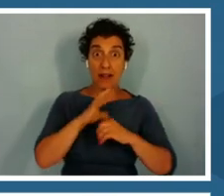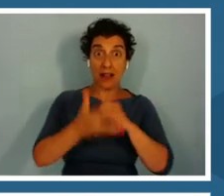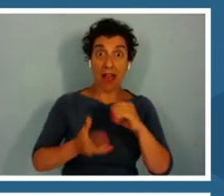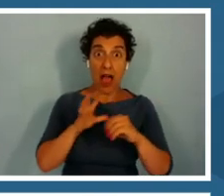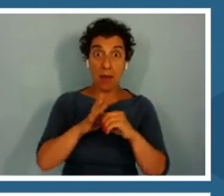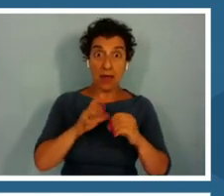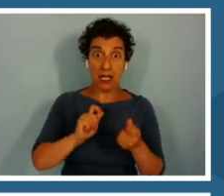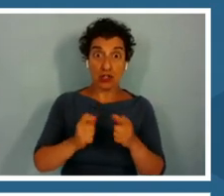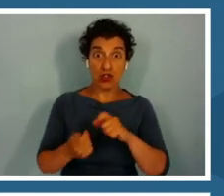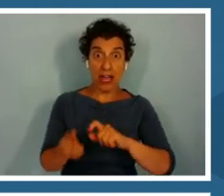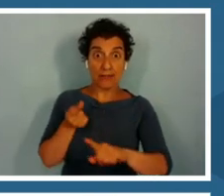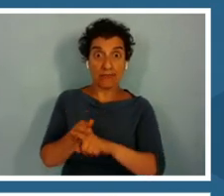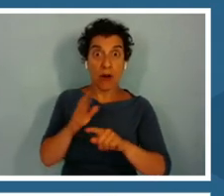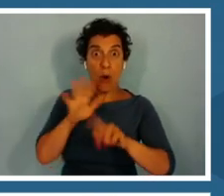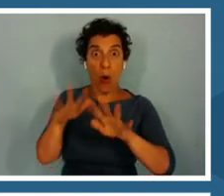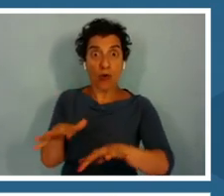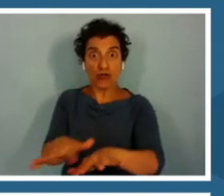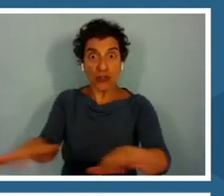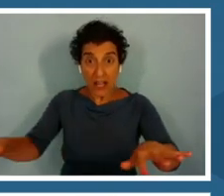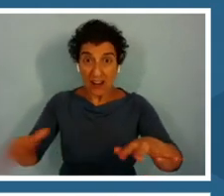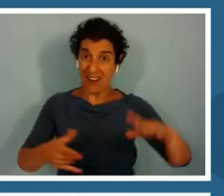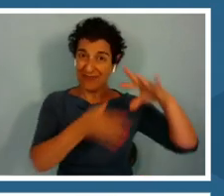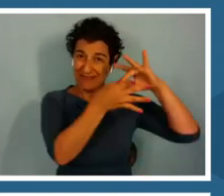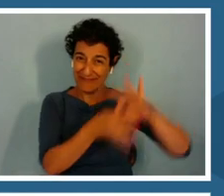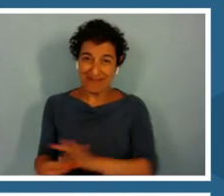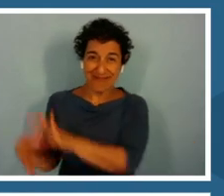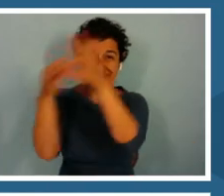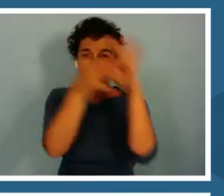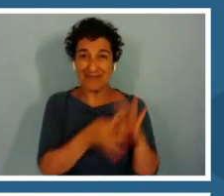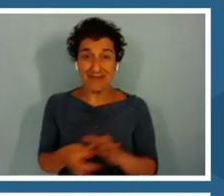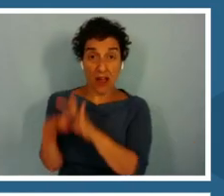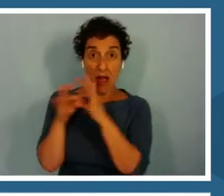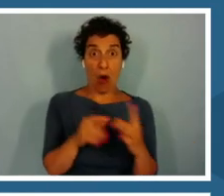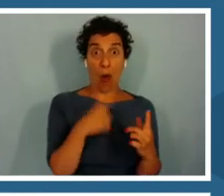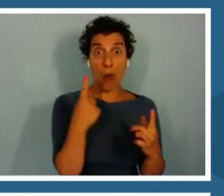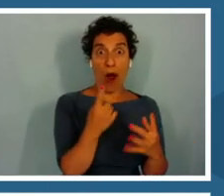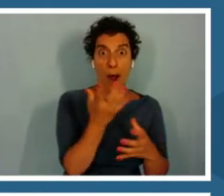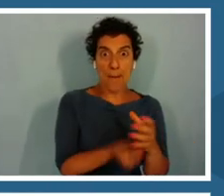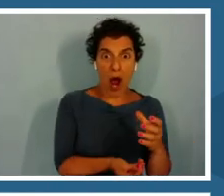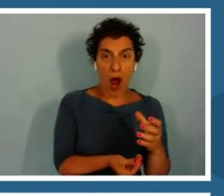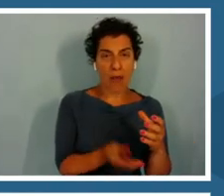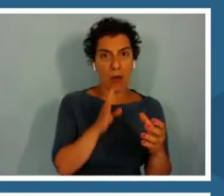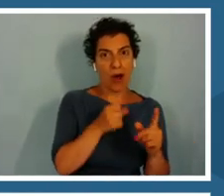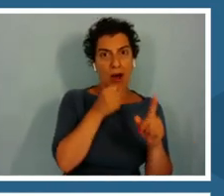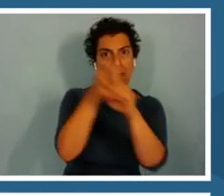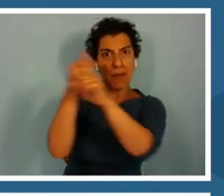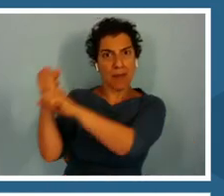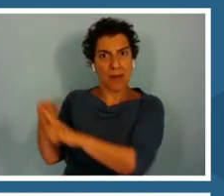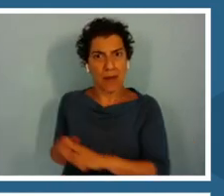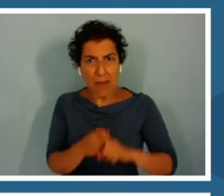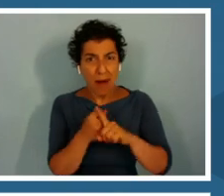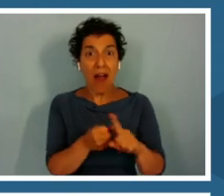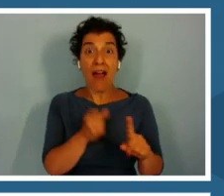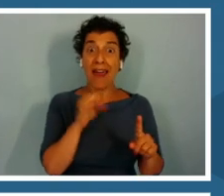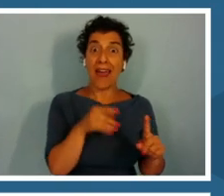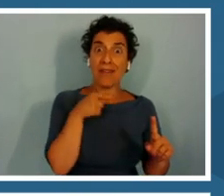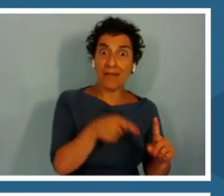Since they are all connected. If one element is gone, it trickles down to all of them.